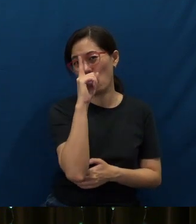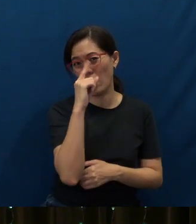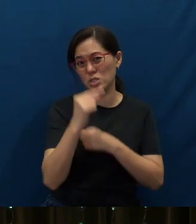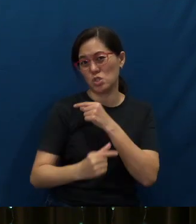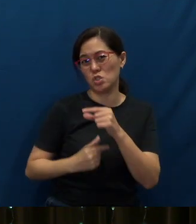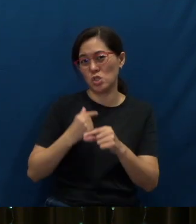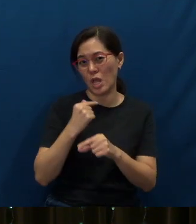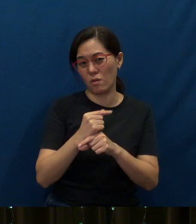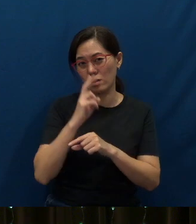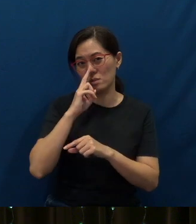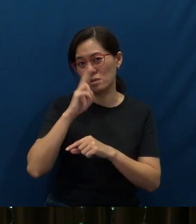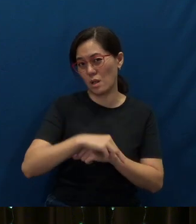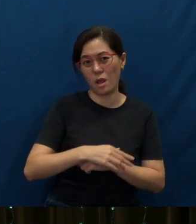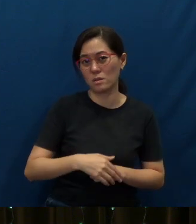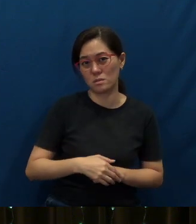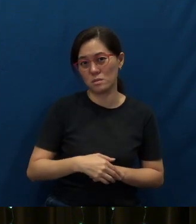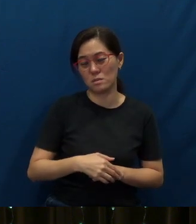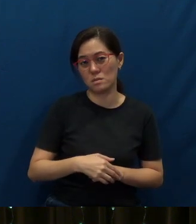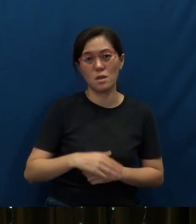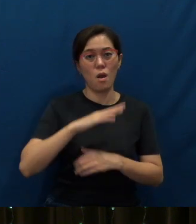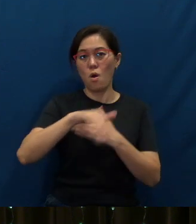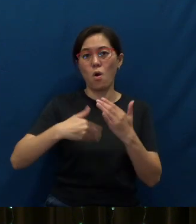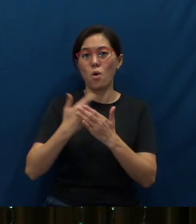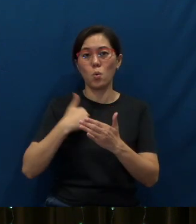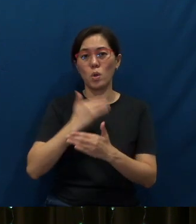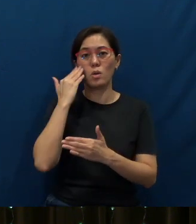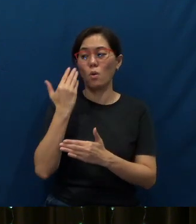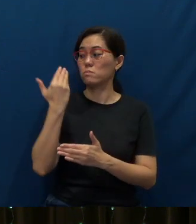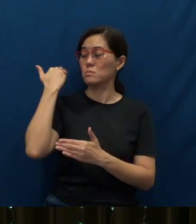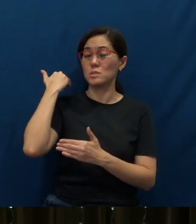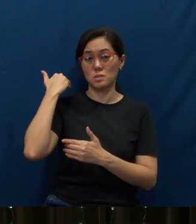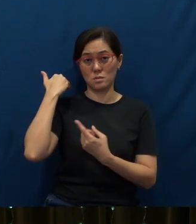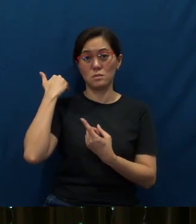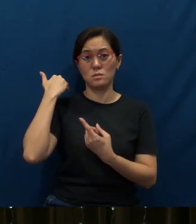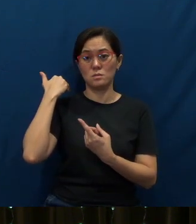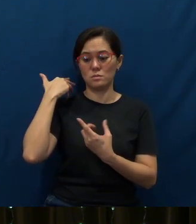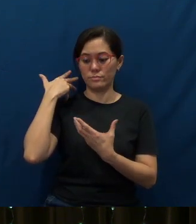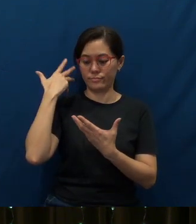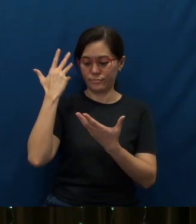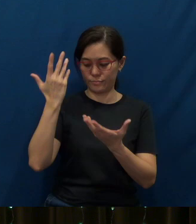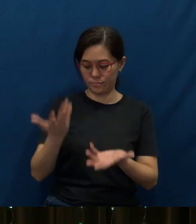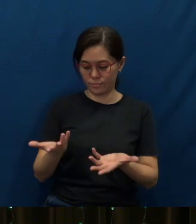of neglect, and all that we know of Bartley will become a thing of the past.